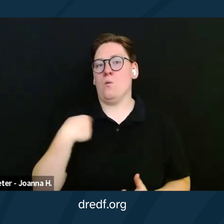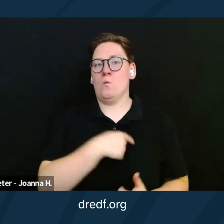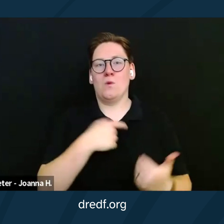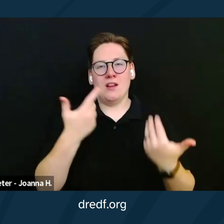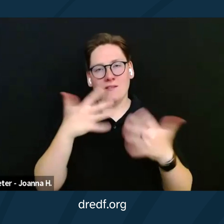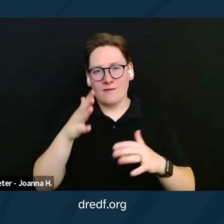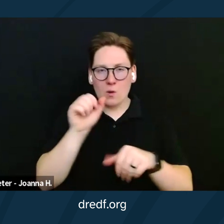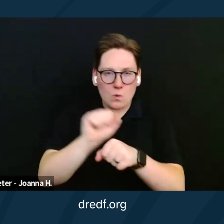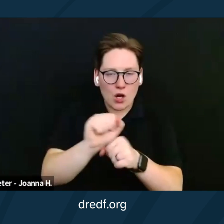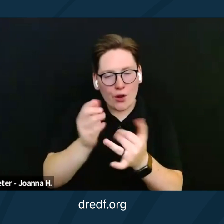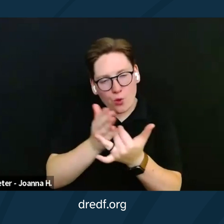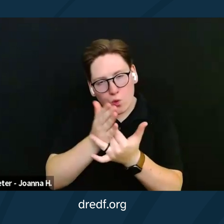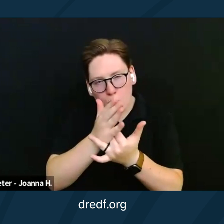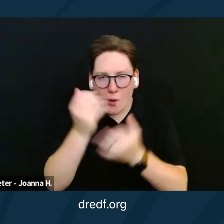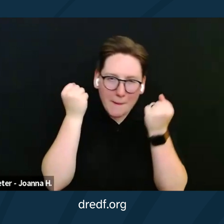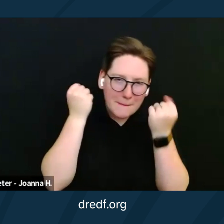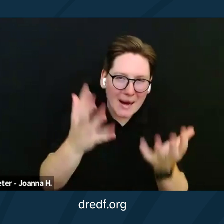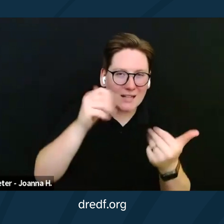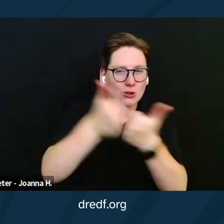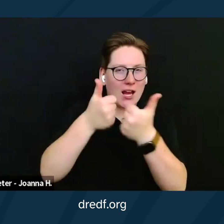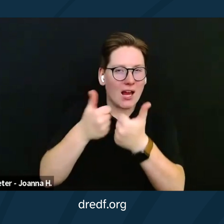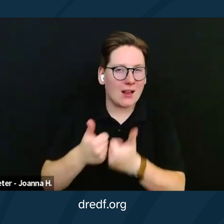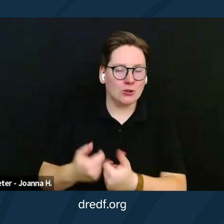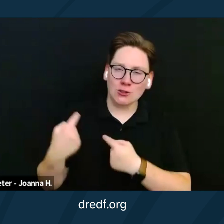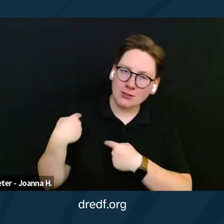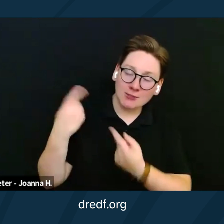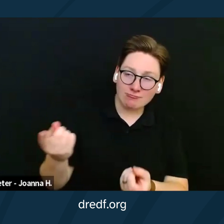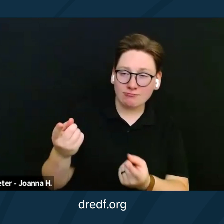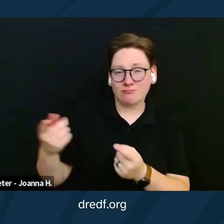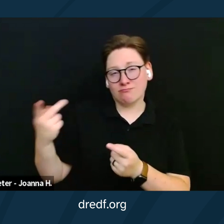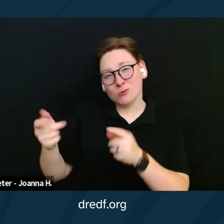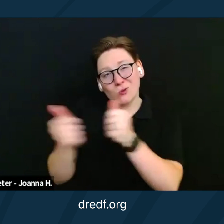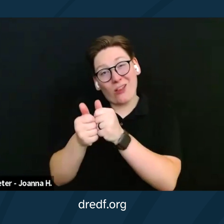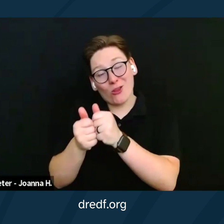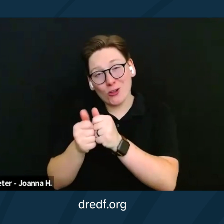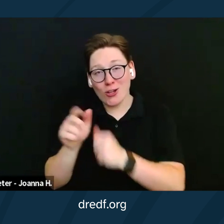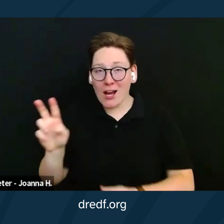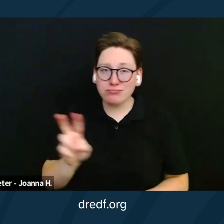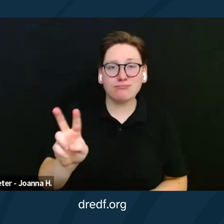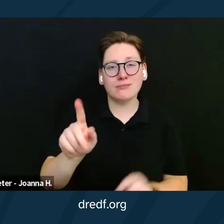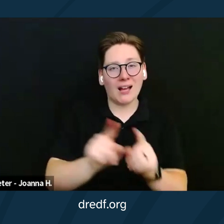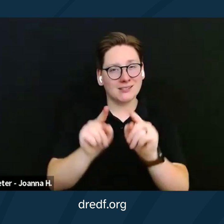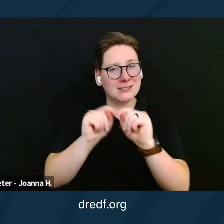thrown at us so far. We've done that together as a team. I'm certain that I am a better person